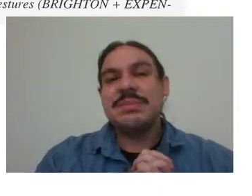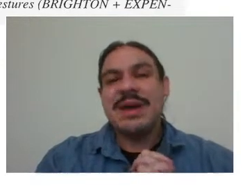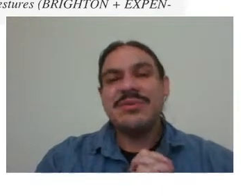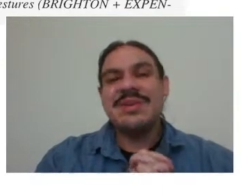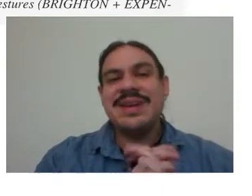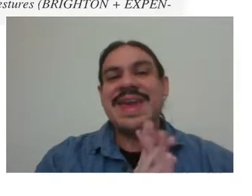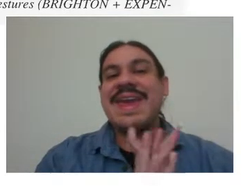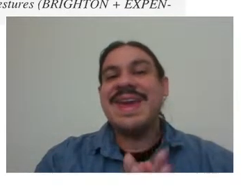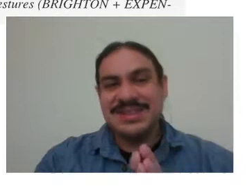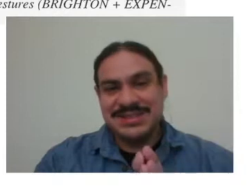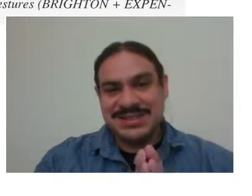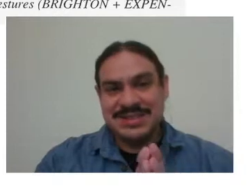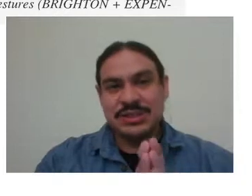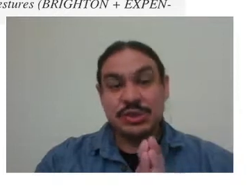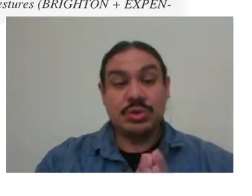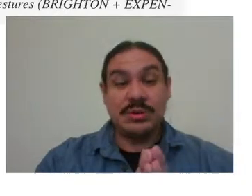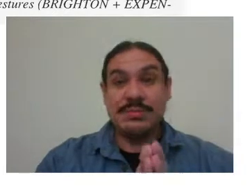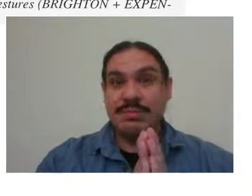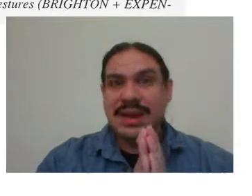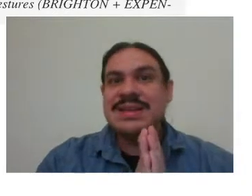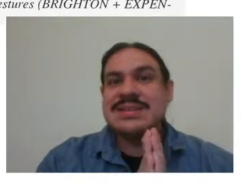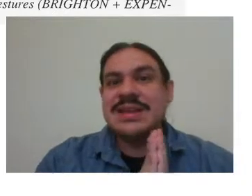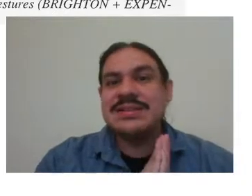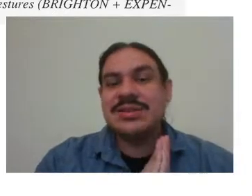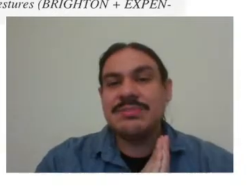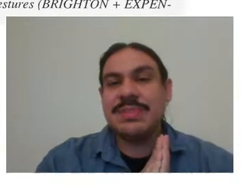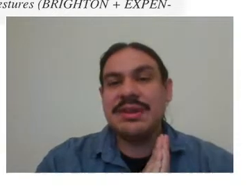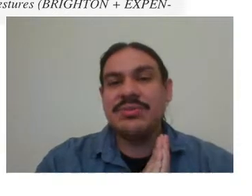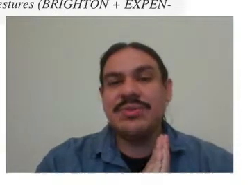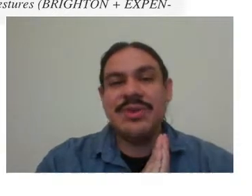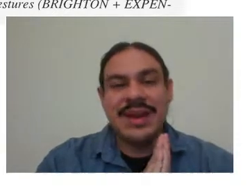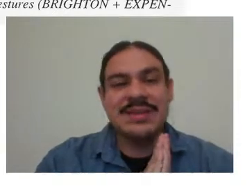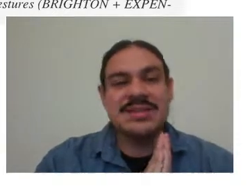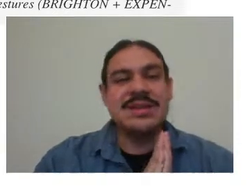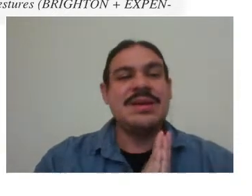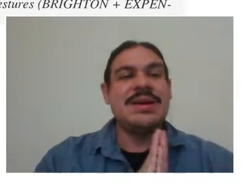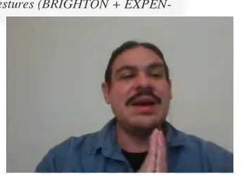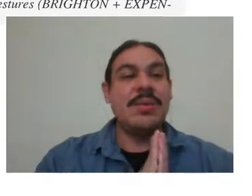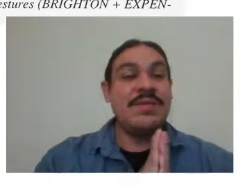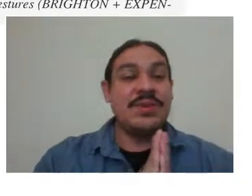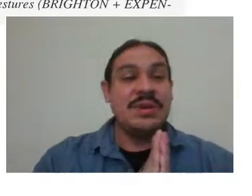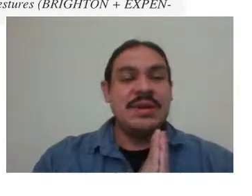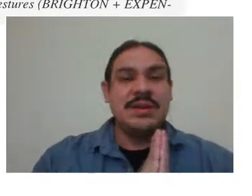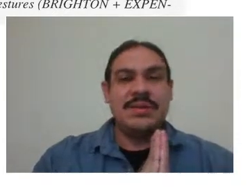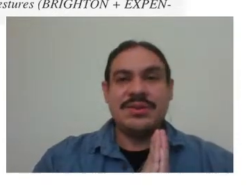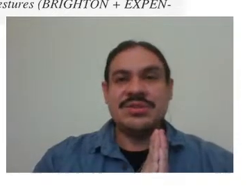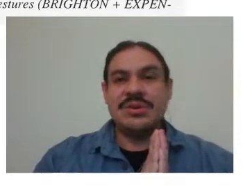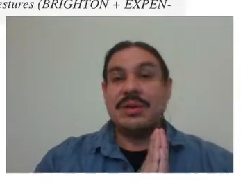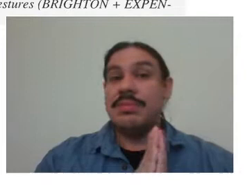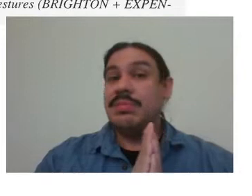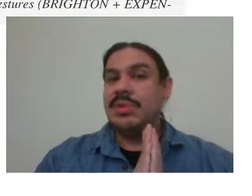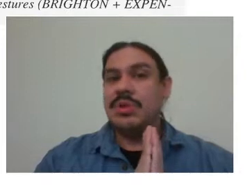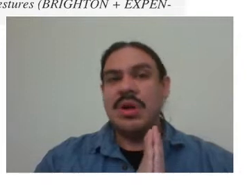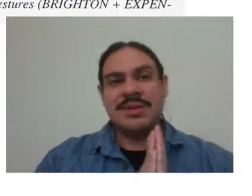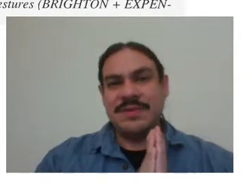about hands. Sure, many signs are made with your hands. However there's a lot of